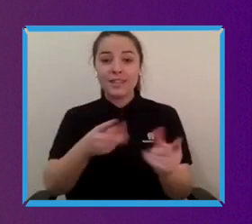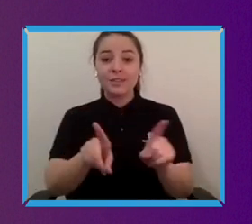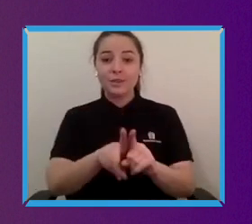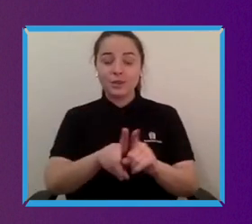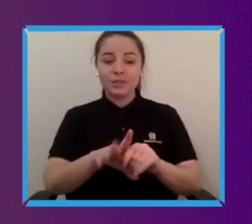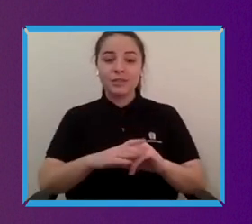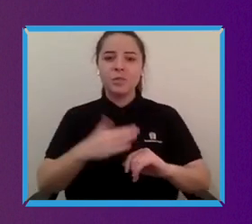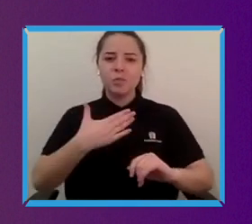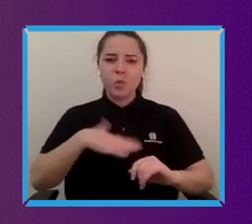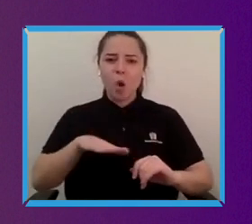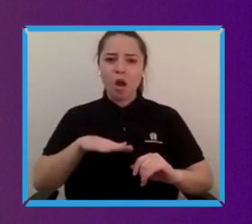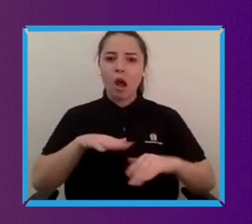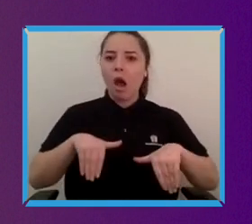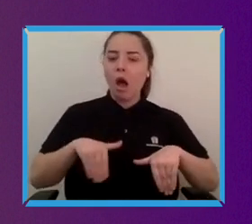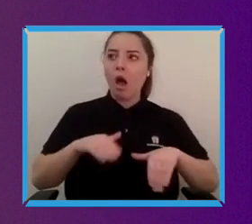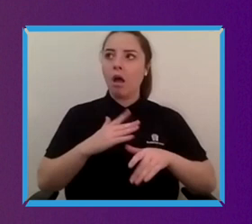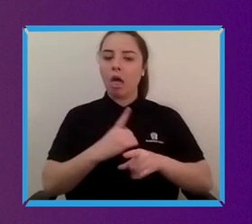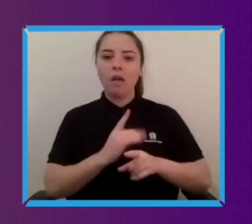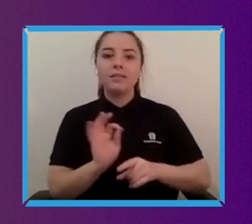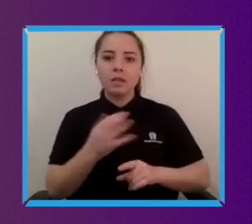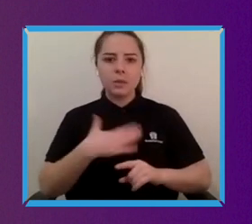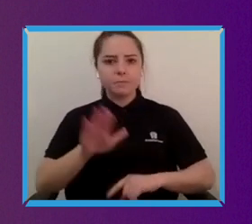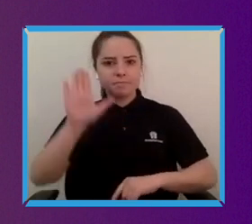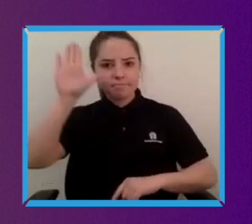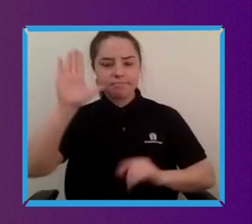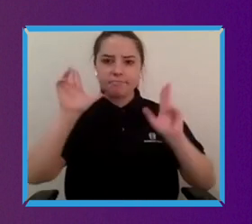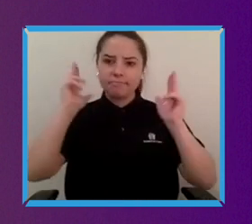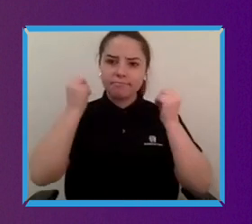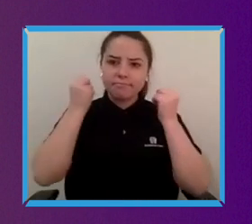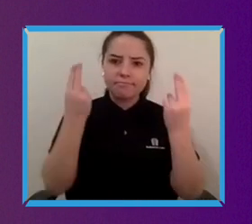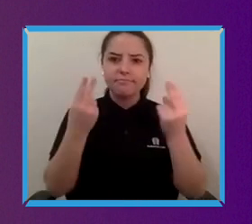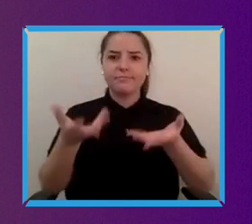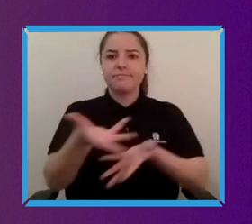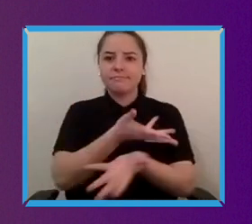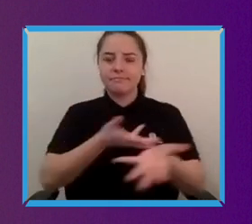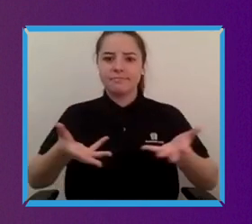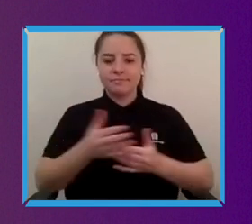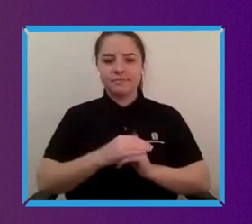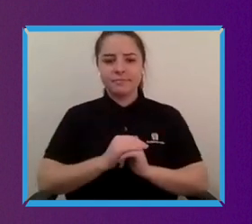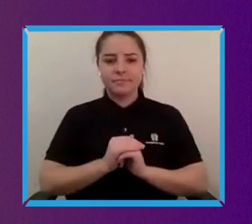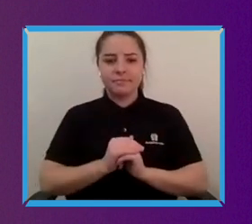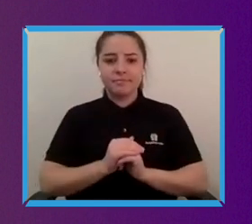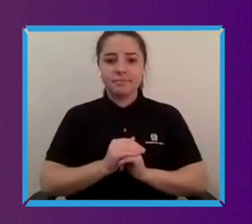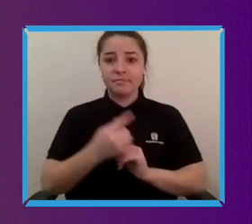conversations around this we do believe that uh that that this opportunity gives us um